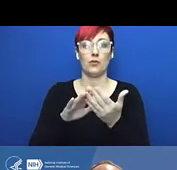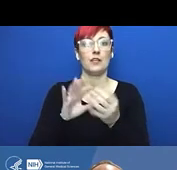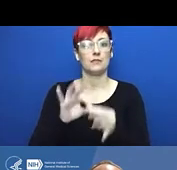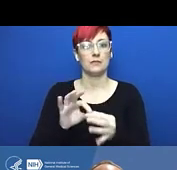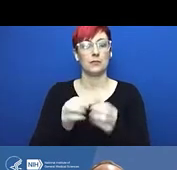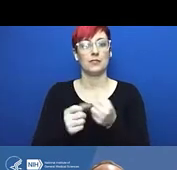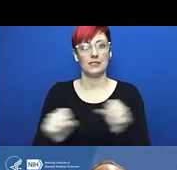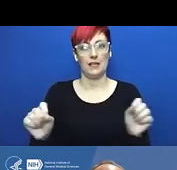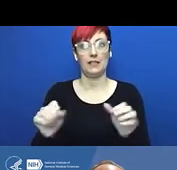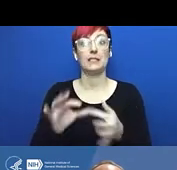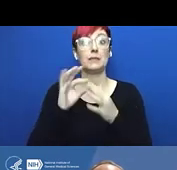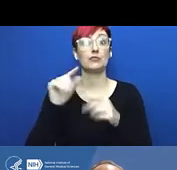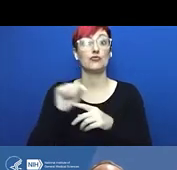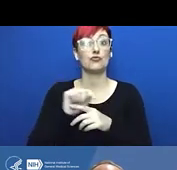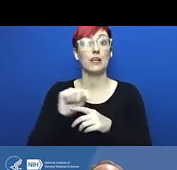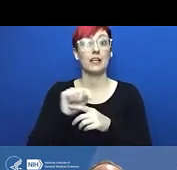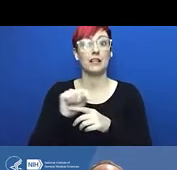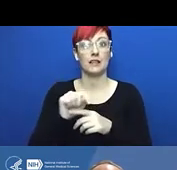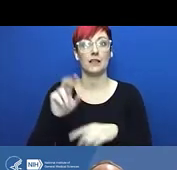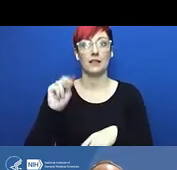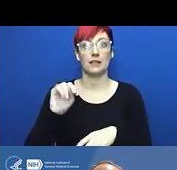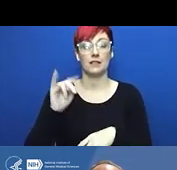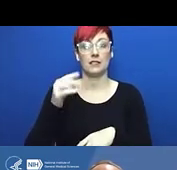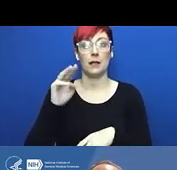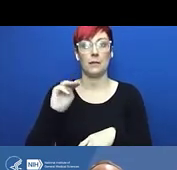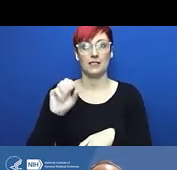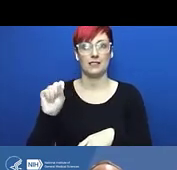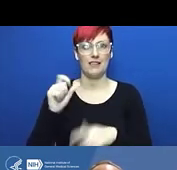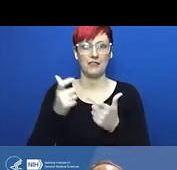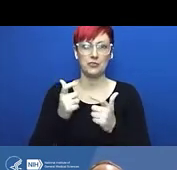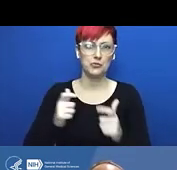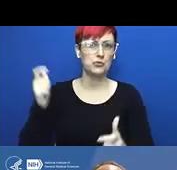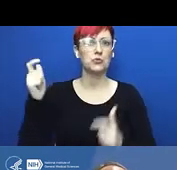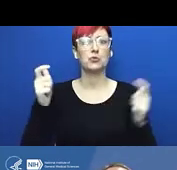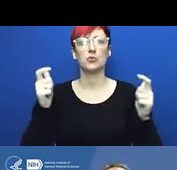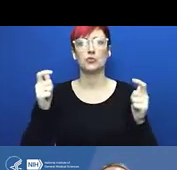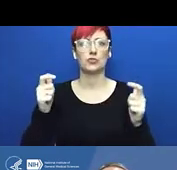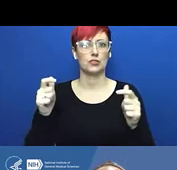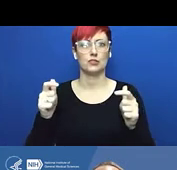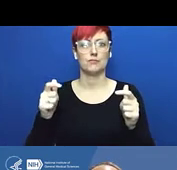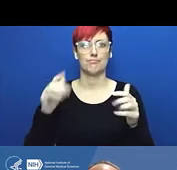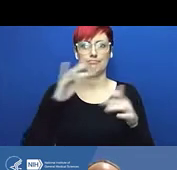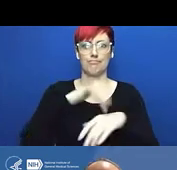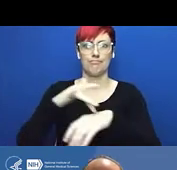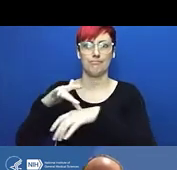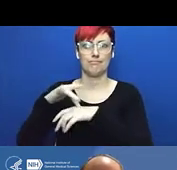of systemic safety failures within the organization. They make the point as I'll tell you,